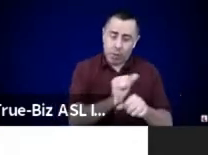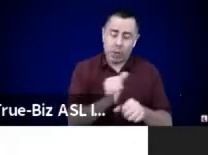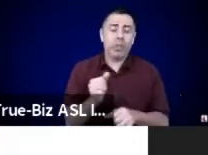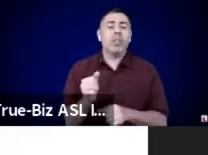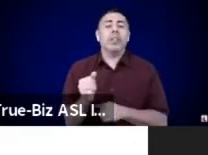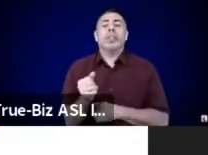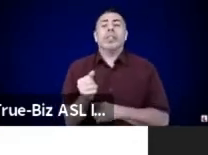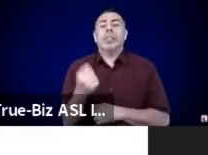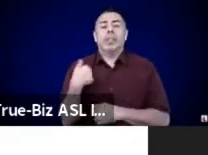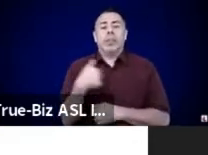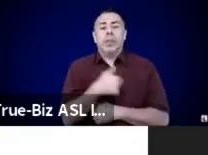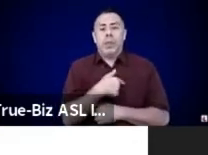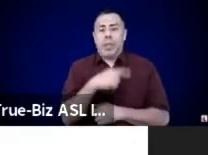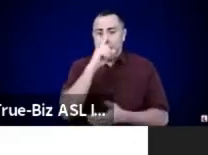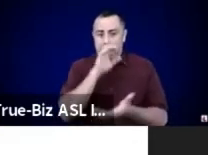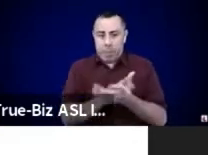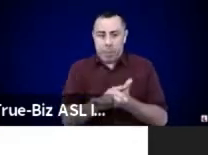Do not be afraid to let heat build